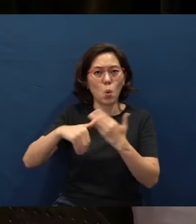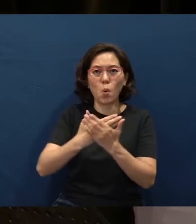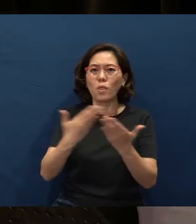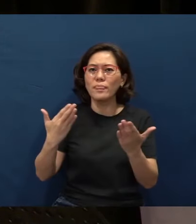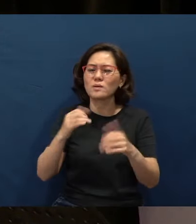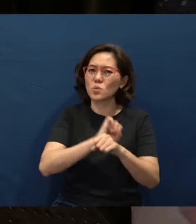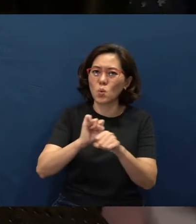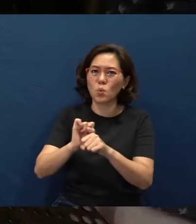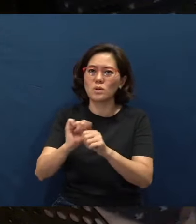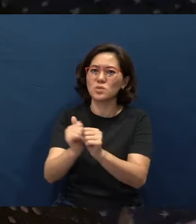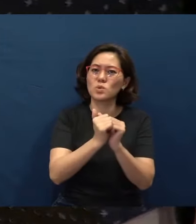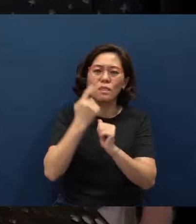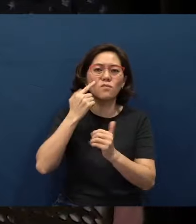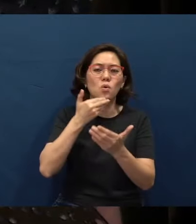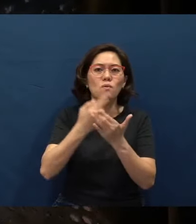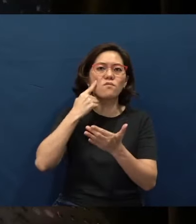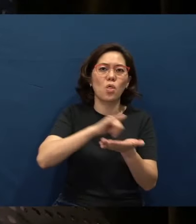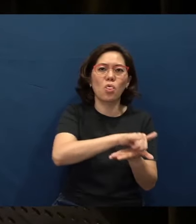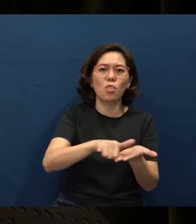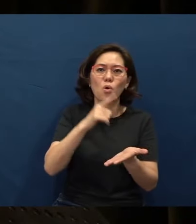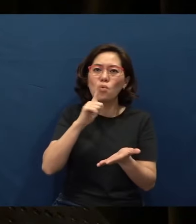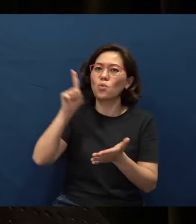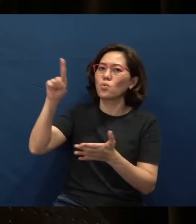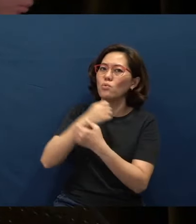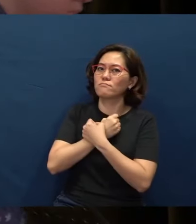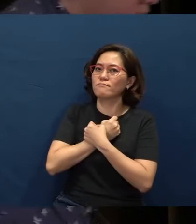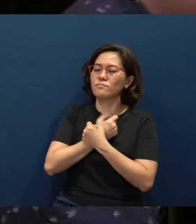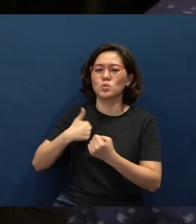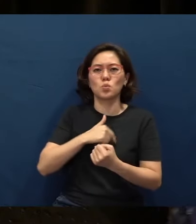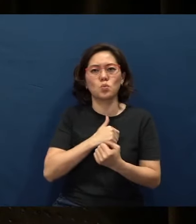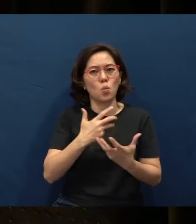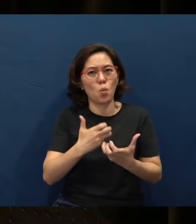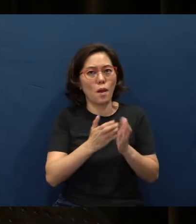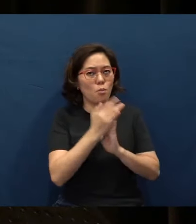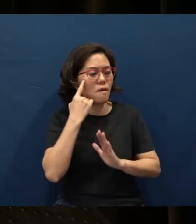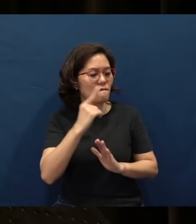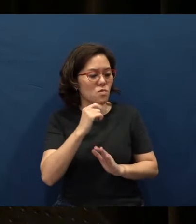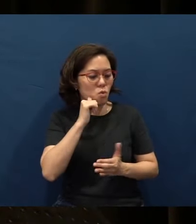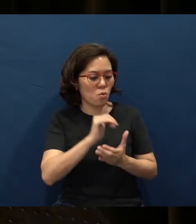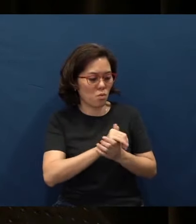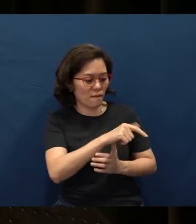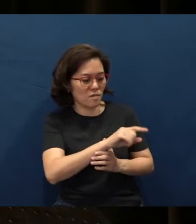for (the) good for those who love You. We just want to pray now for Christina and her three daughters,